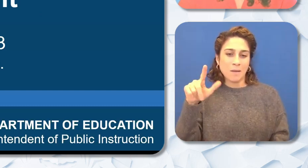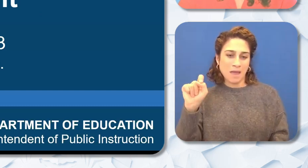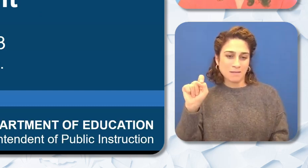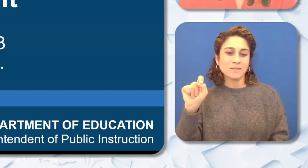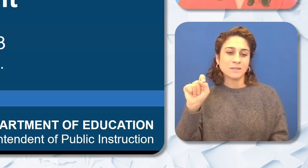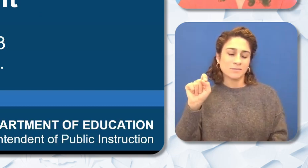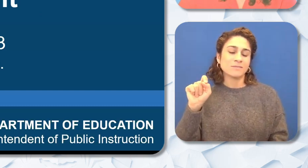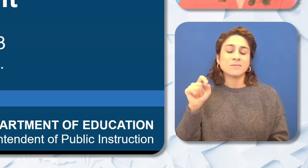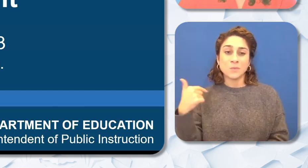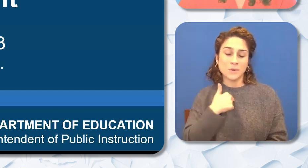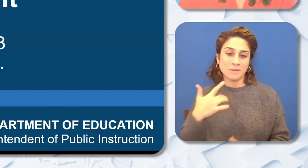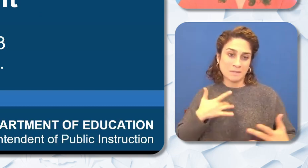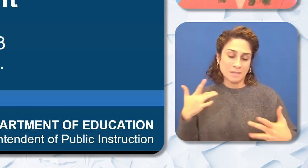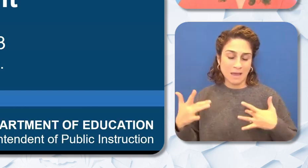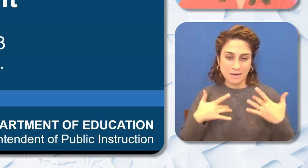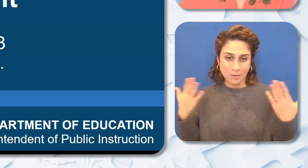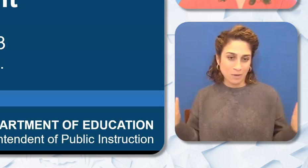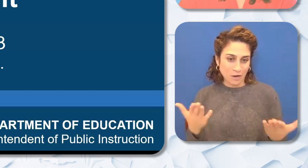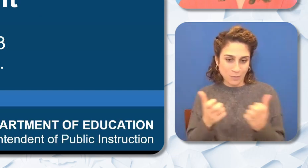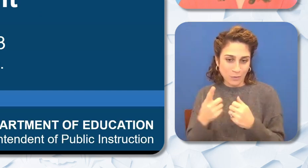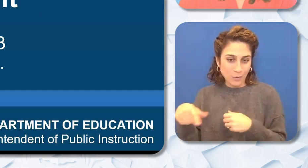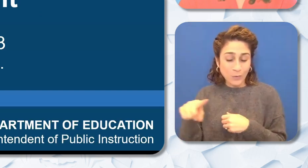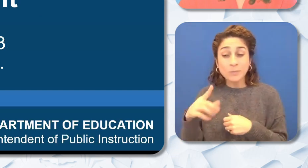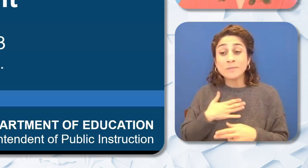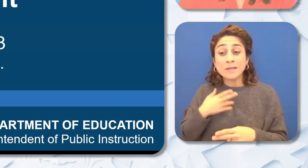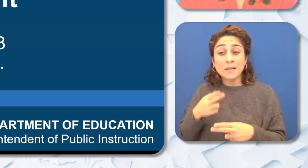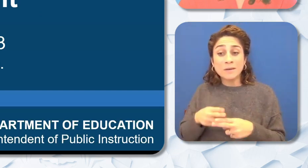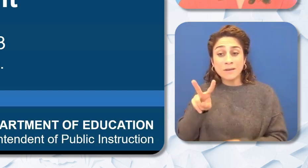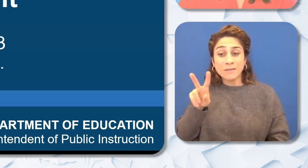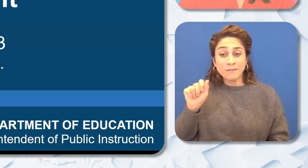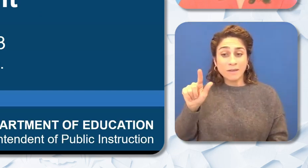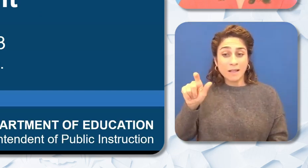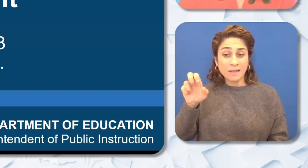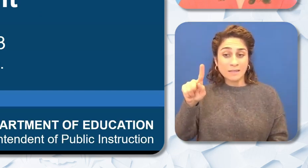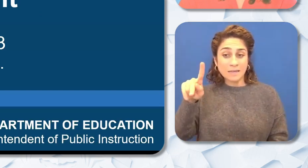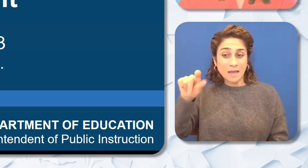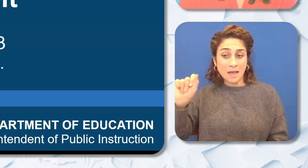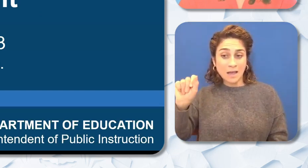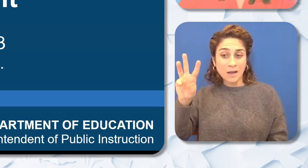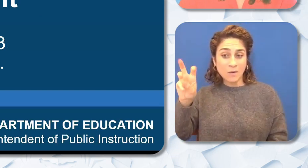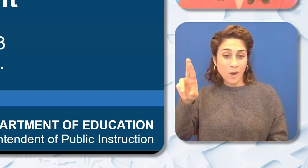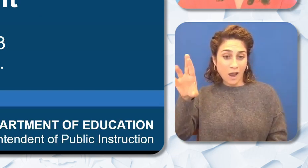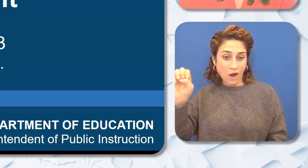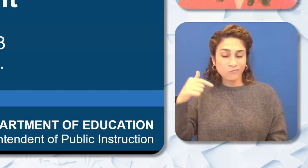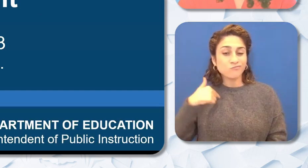with you today. I am Valentina Ware and I am one of the presenters for today's webinar. We have a